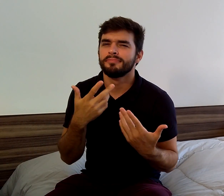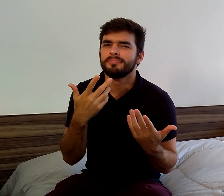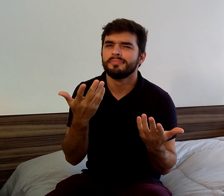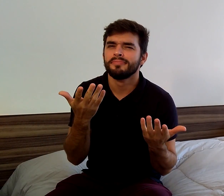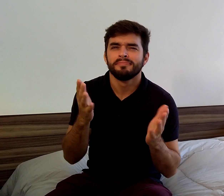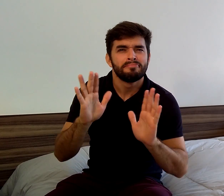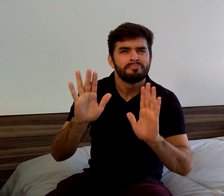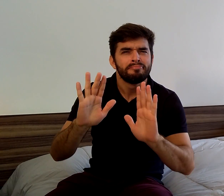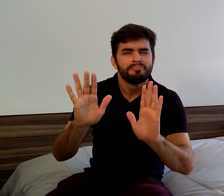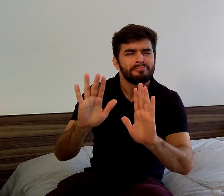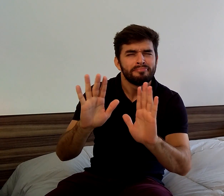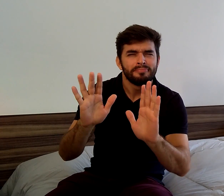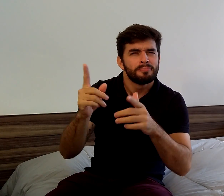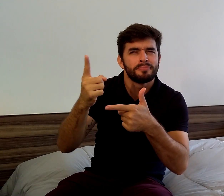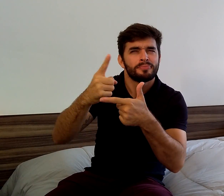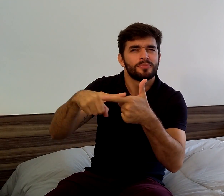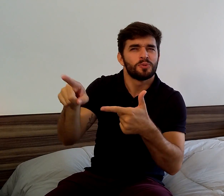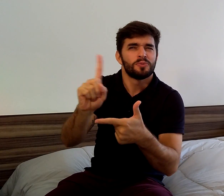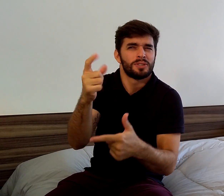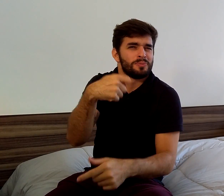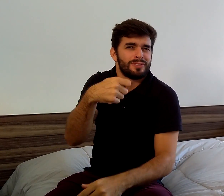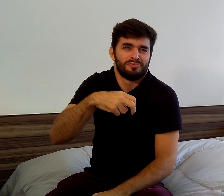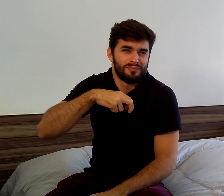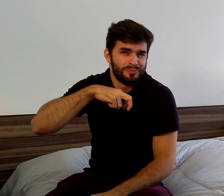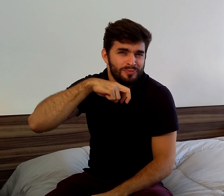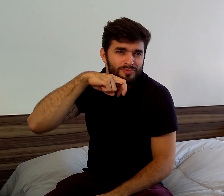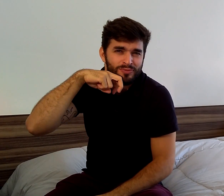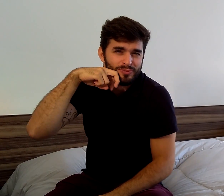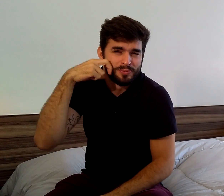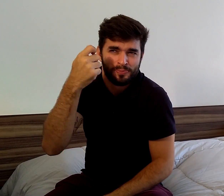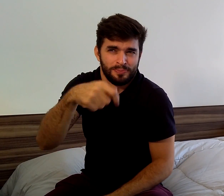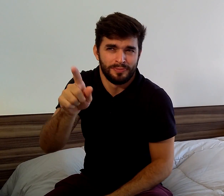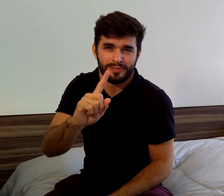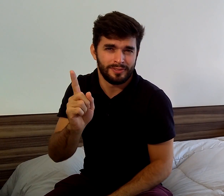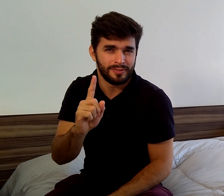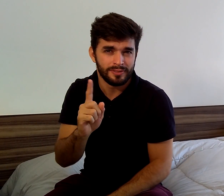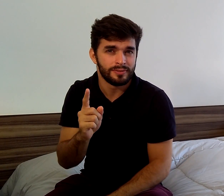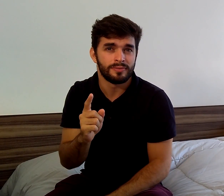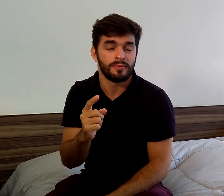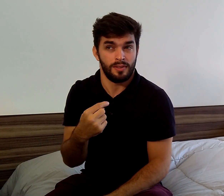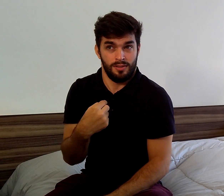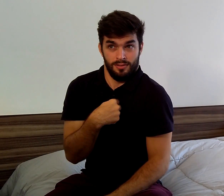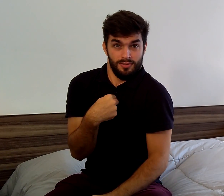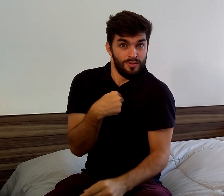I said it was ok, She didn't need to feel ashamed.